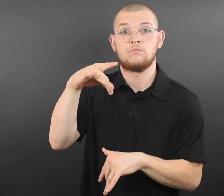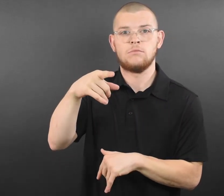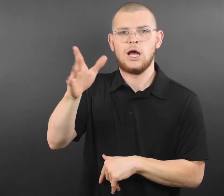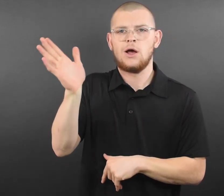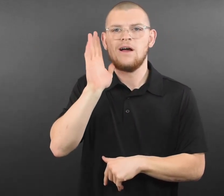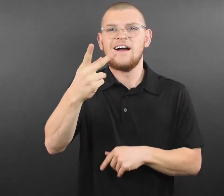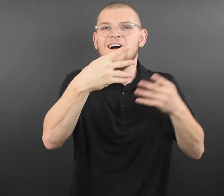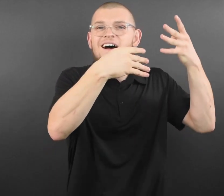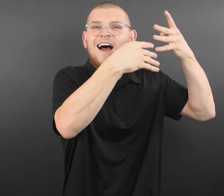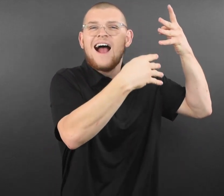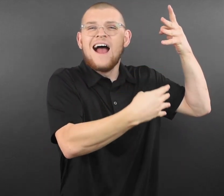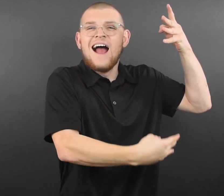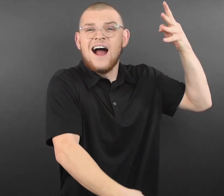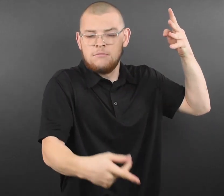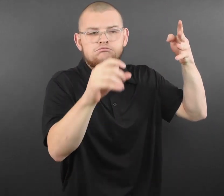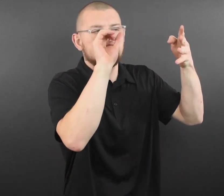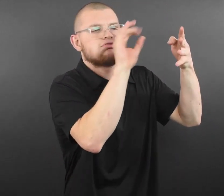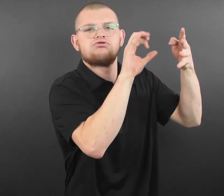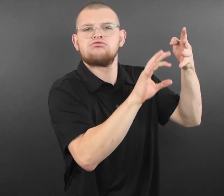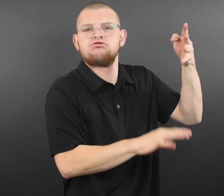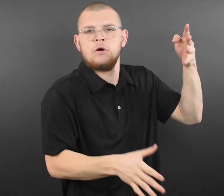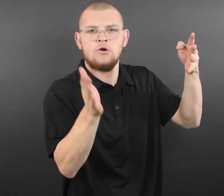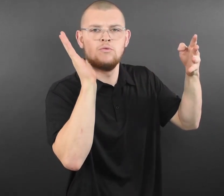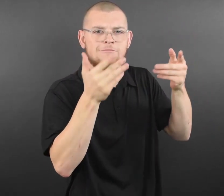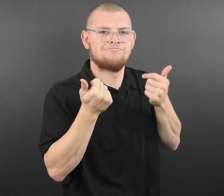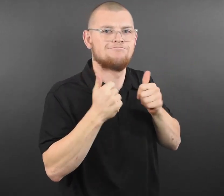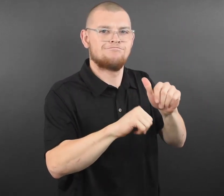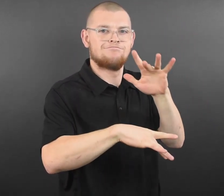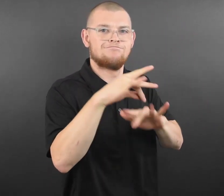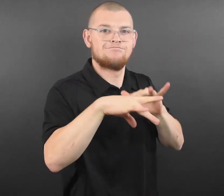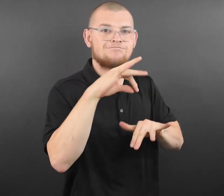Parents/guardians must enter their 12-17-year-old